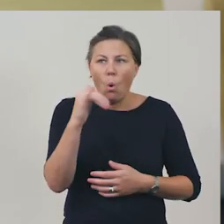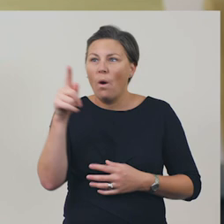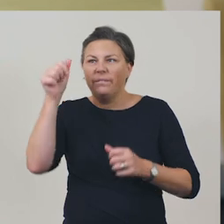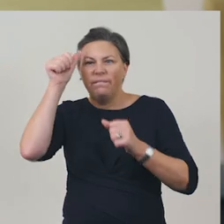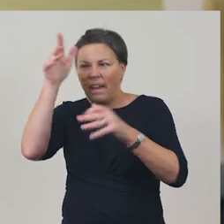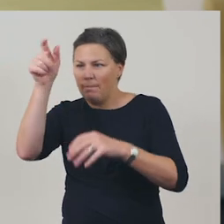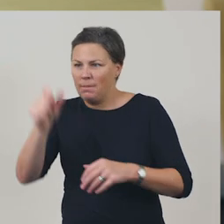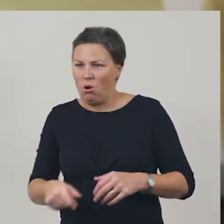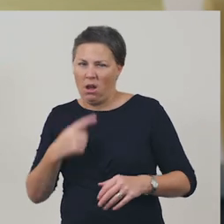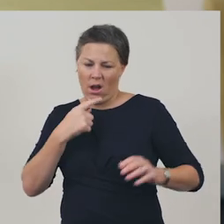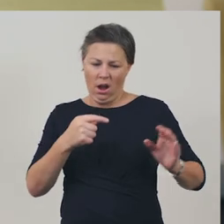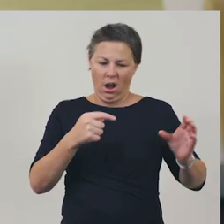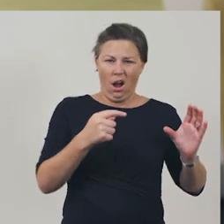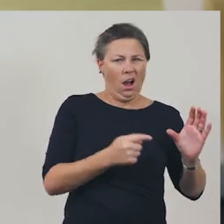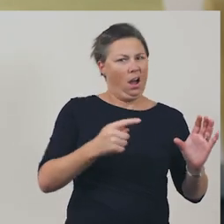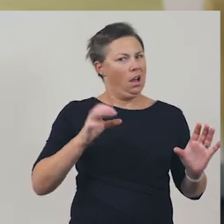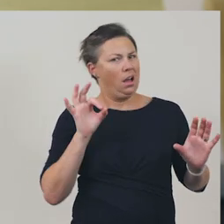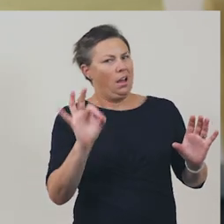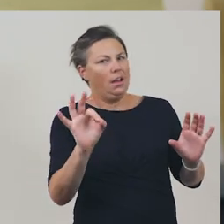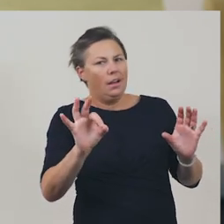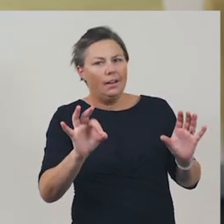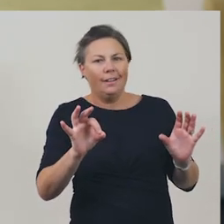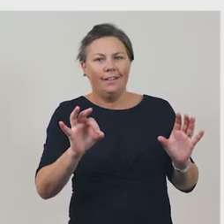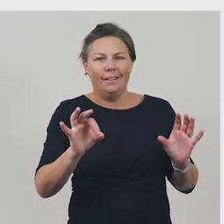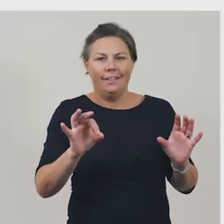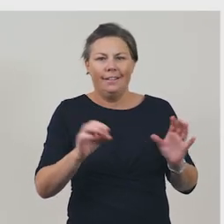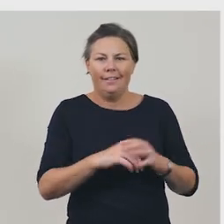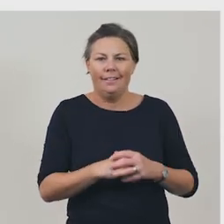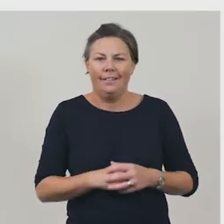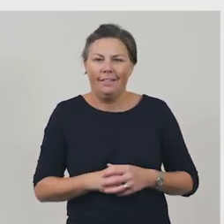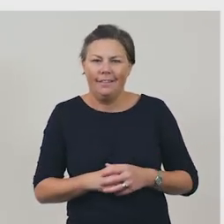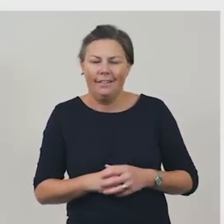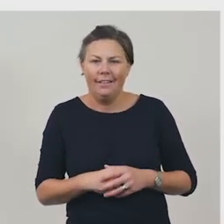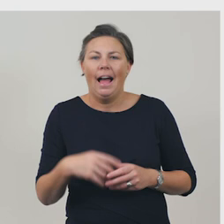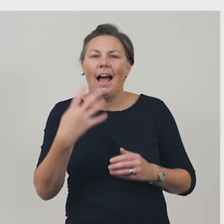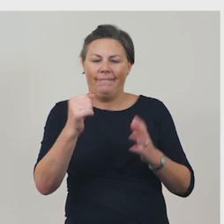But websites also have the ability to include interactive elements,